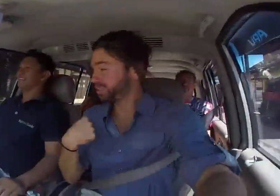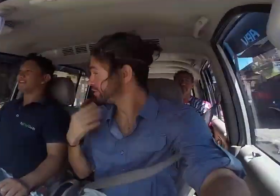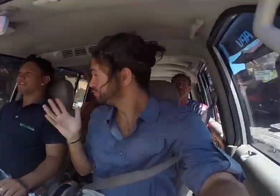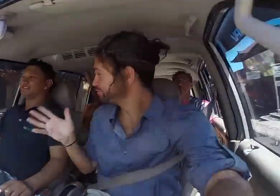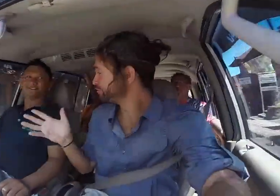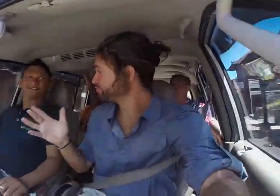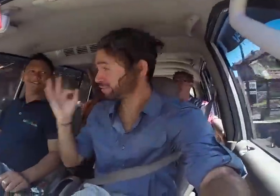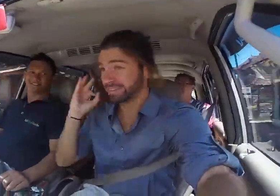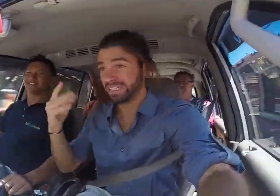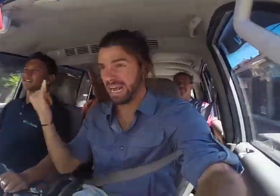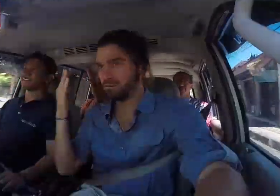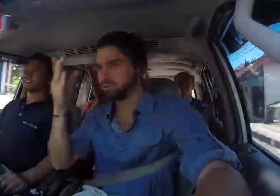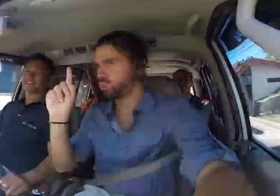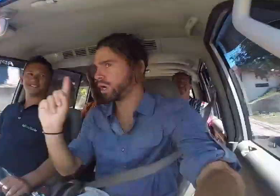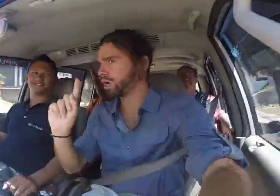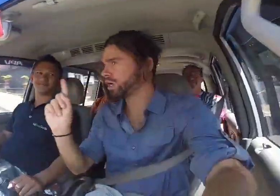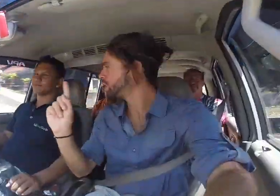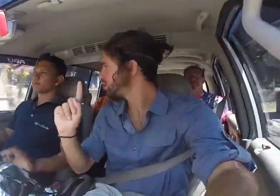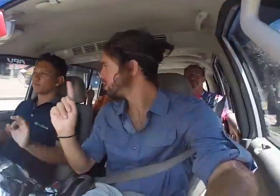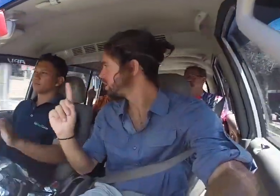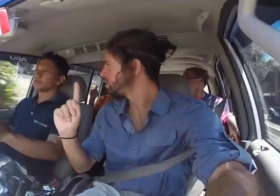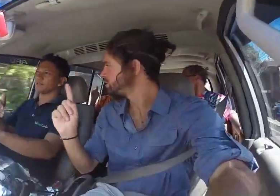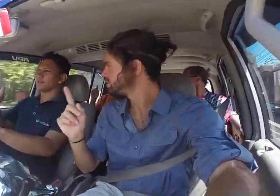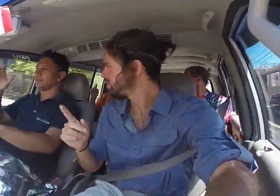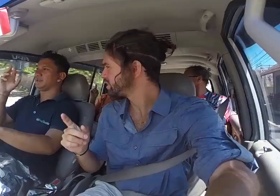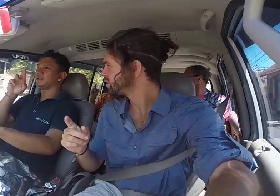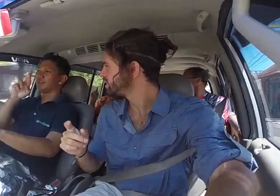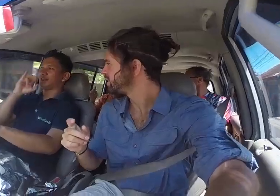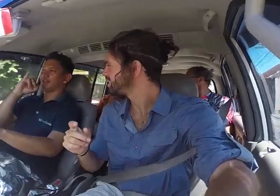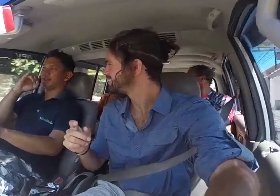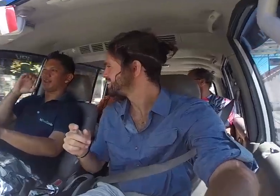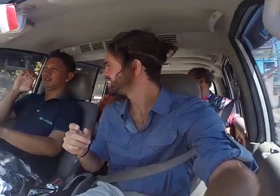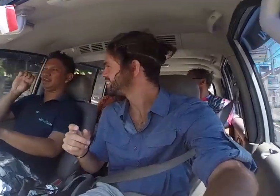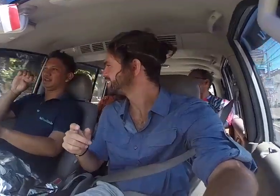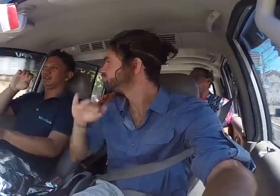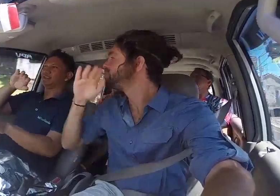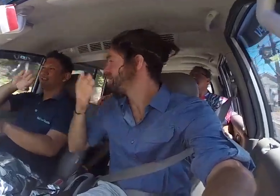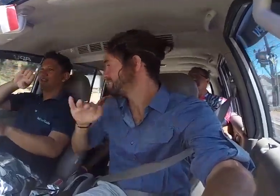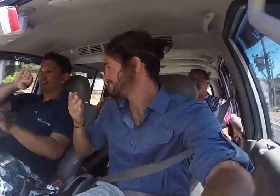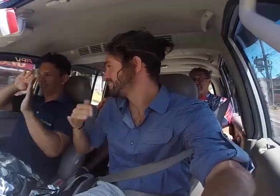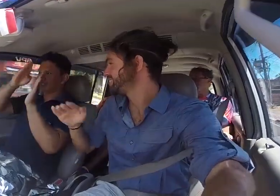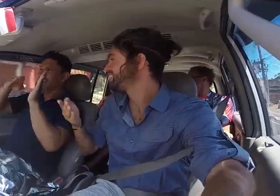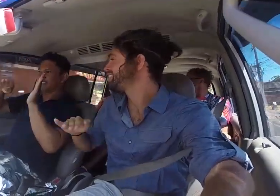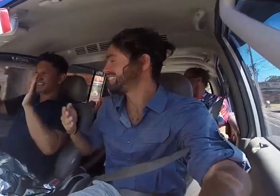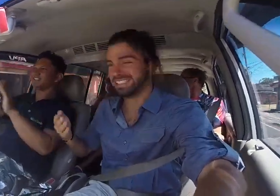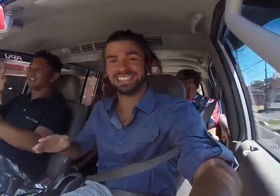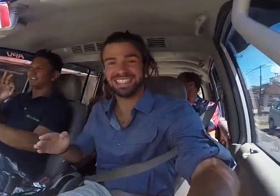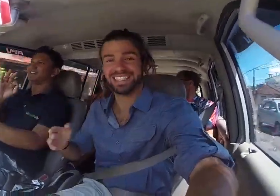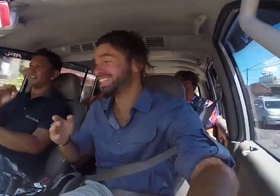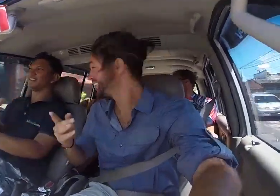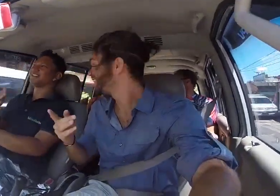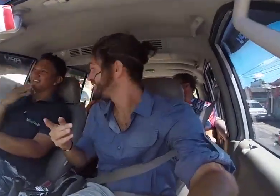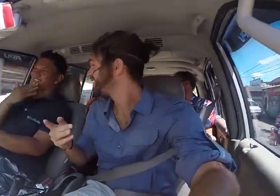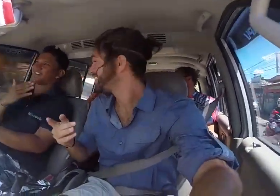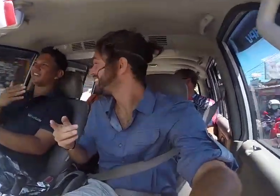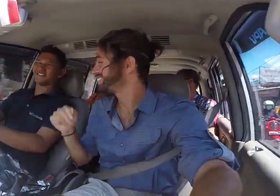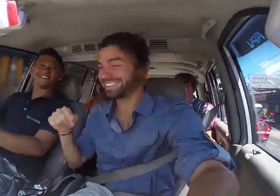What do I do? I'm talking to him. [SIGNING IN FOREGIN LANGUAGE]